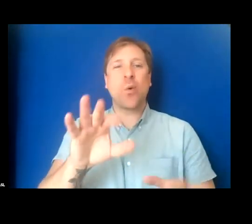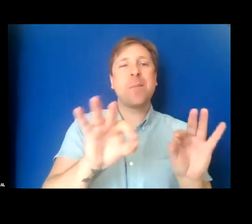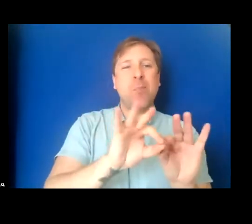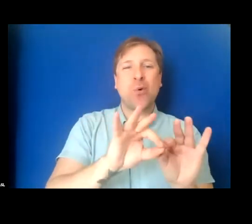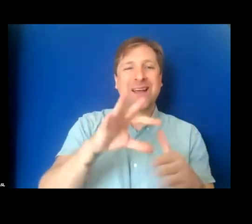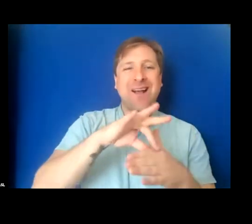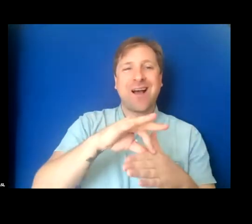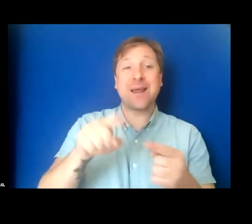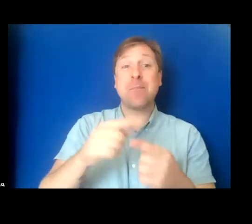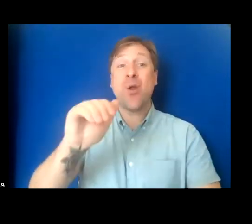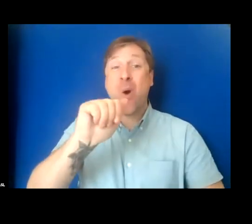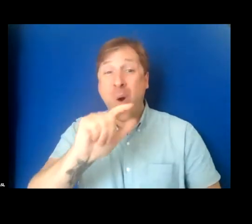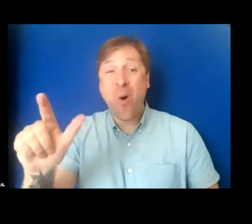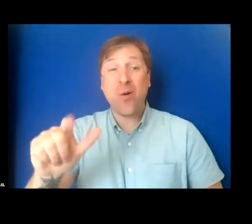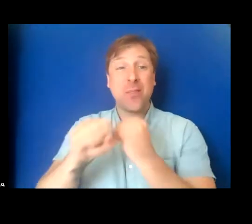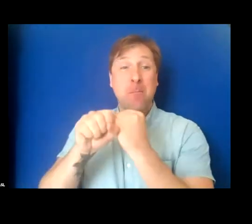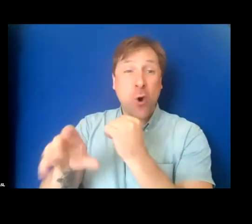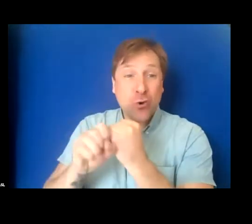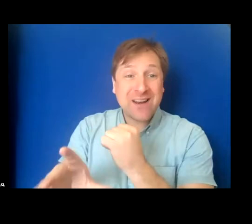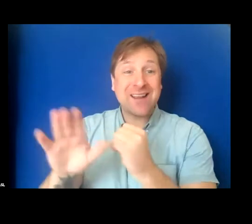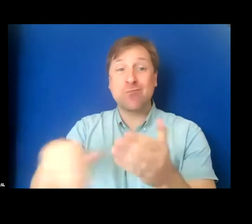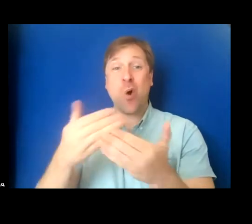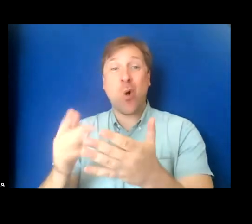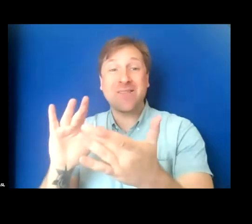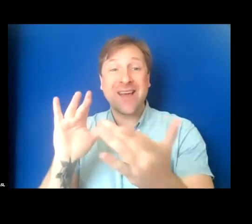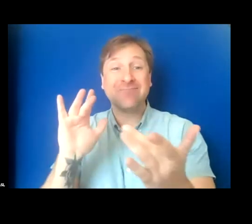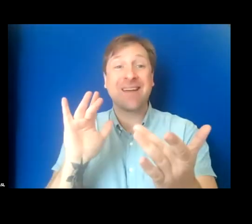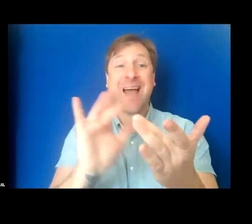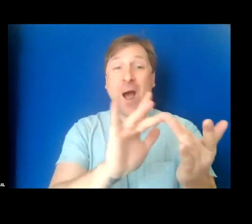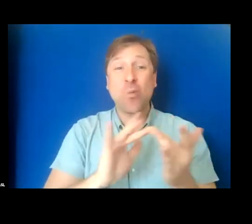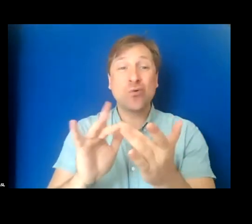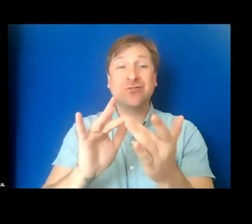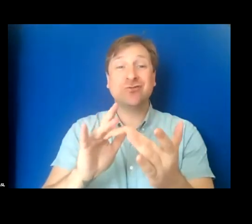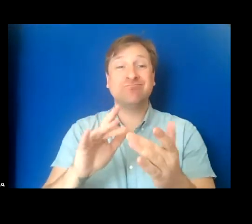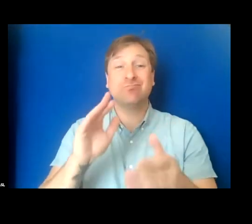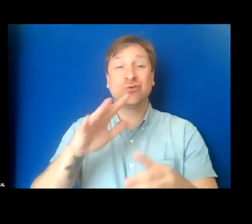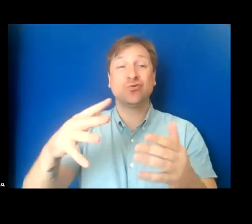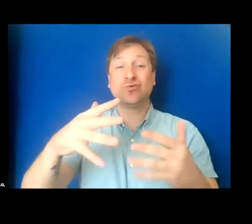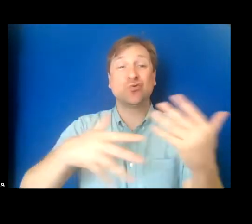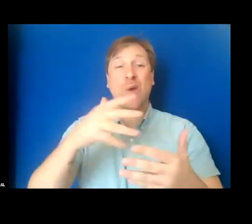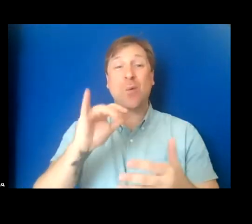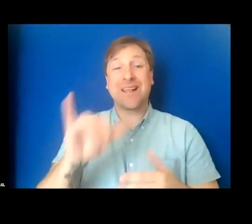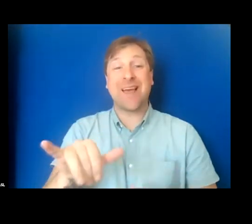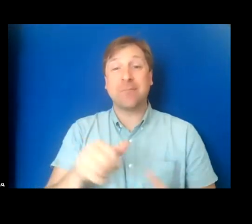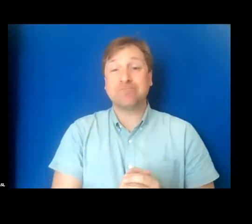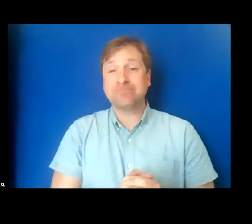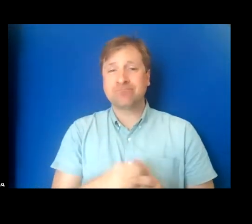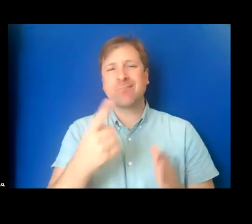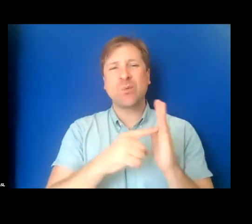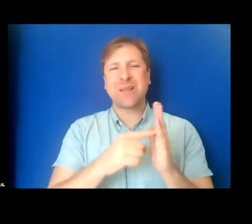but all the peripheral marketing and outreach surrounding it. I'll give you one example from my own experience.